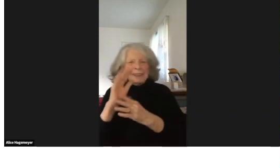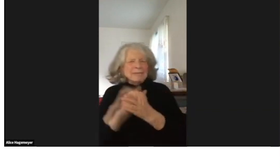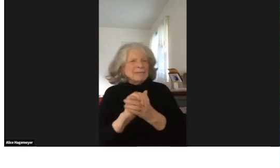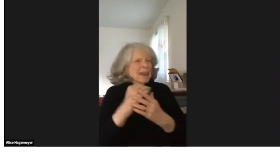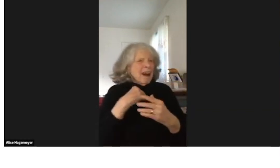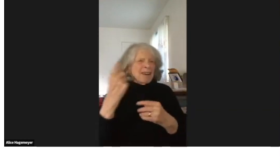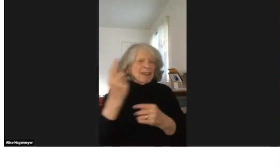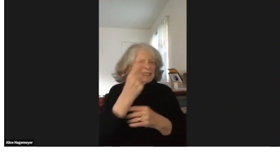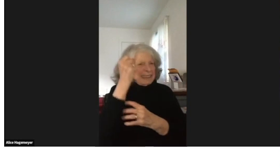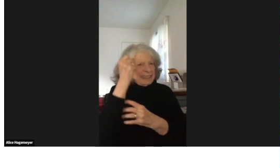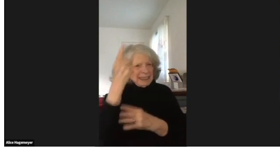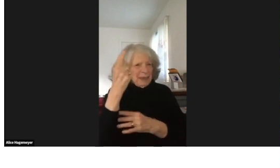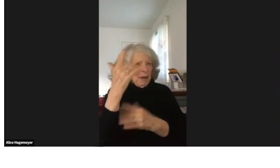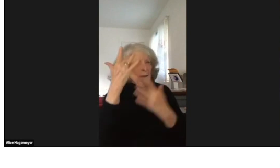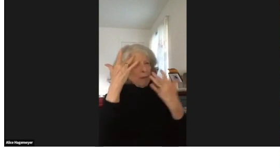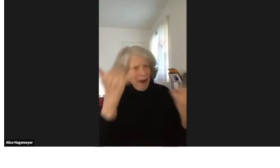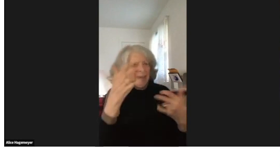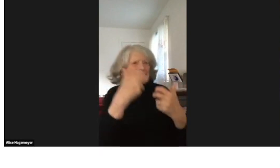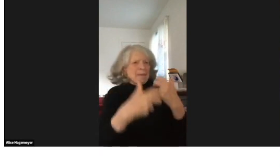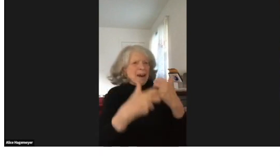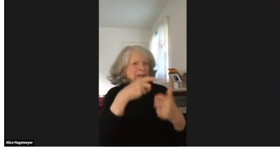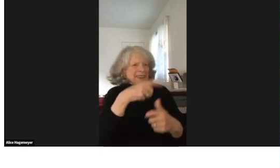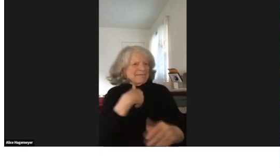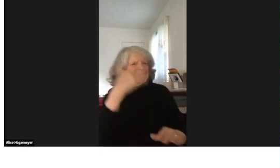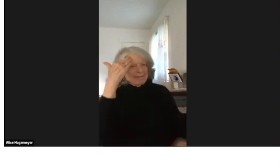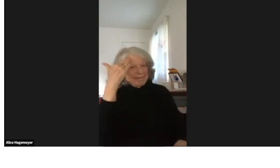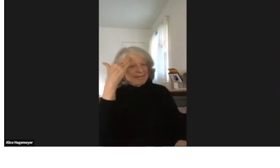And we're able to share our many experiences.